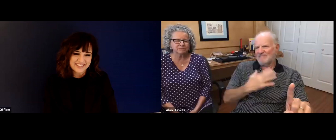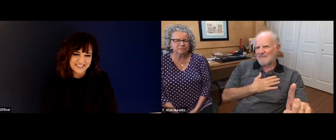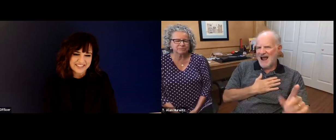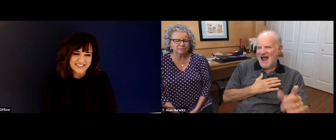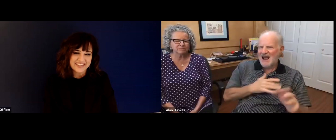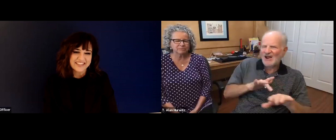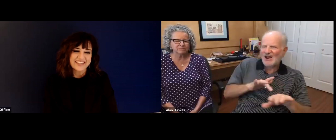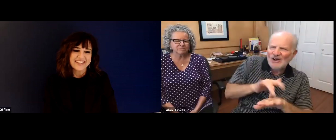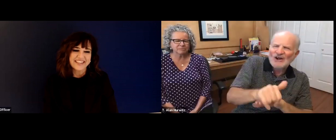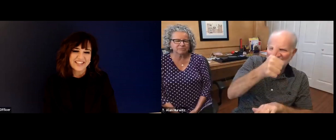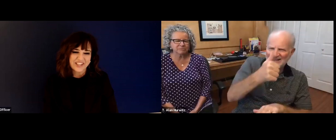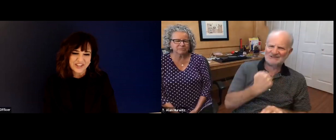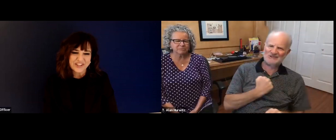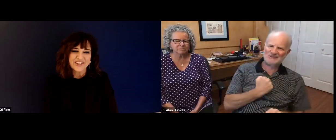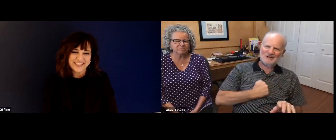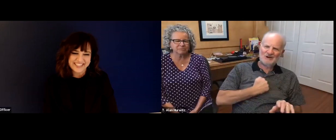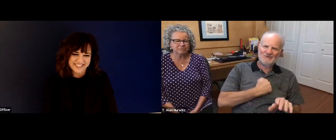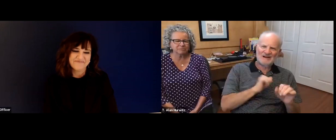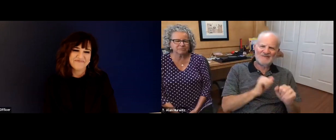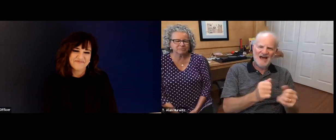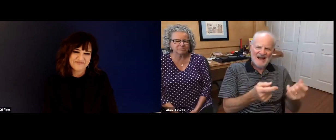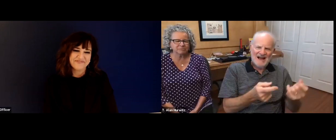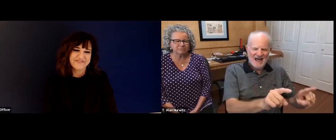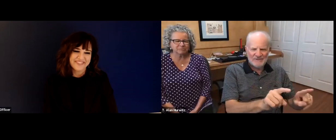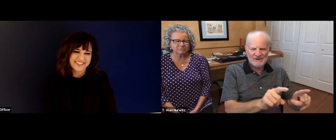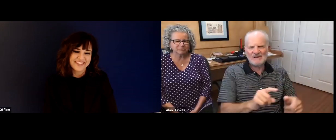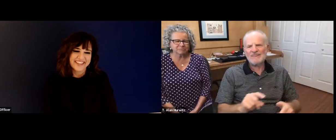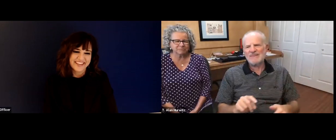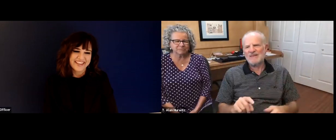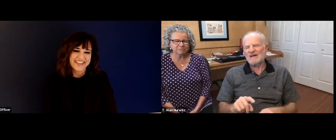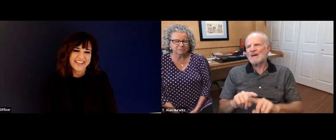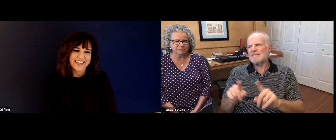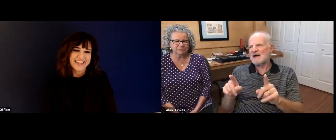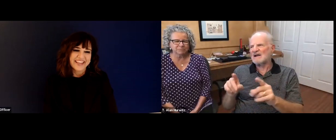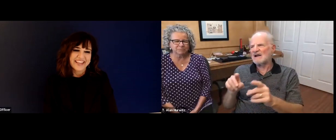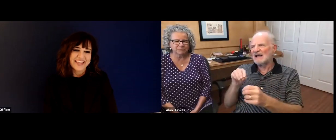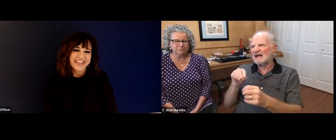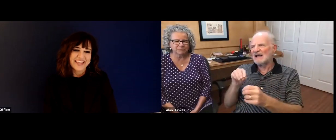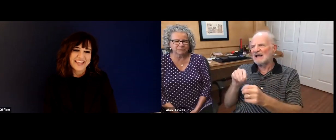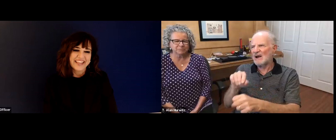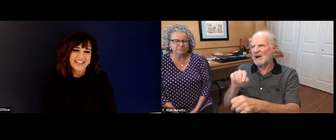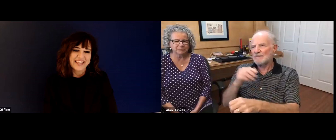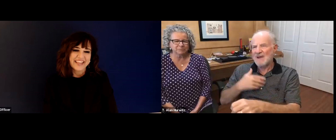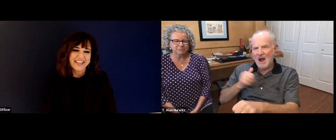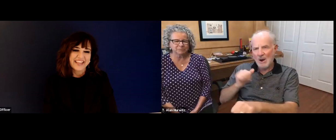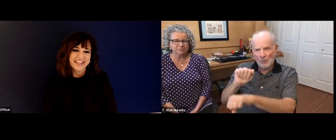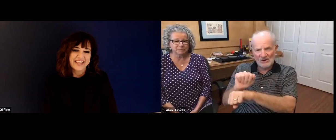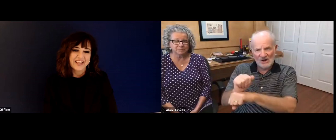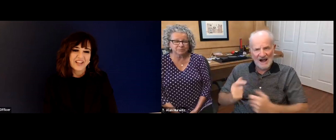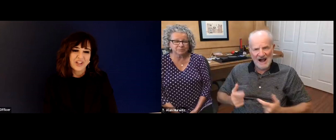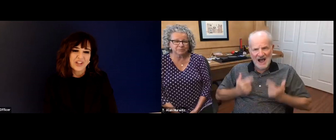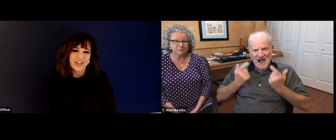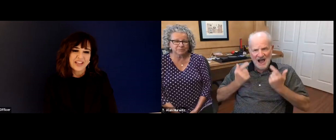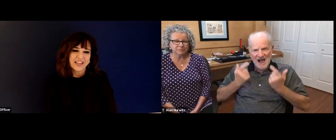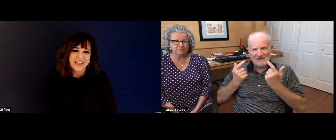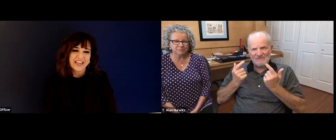leaving the the Boy Scouts, I didn't have an opportunity to continue in that organization and reach that highest level of